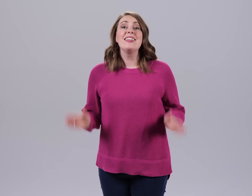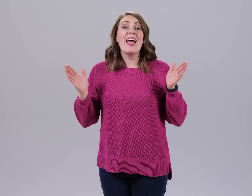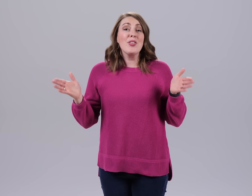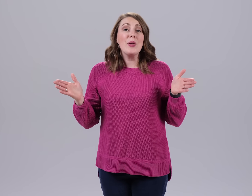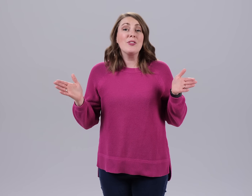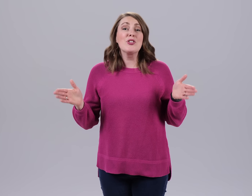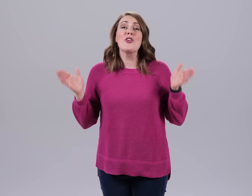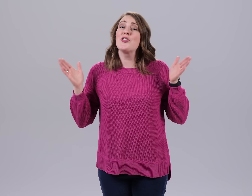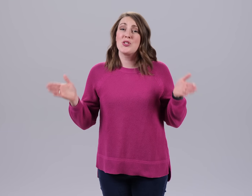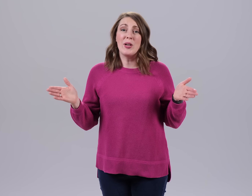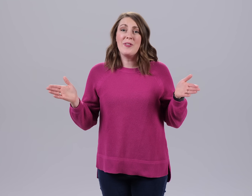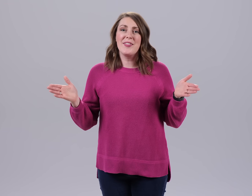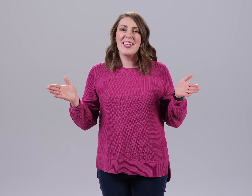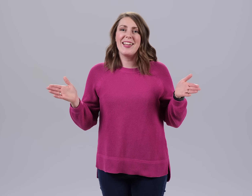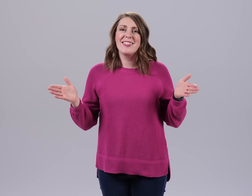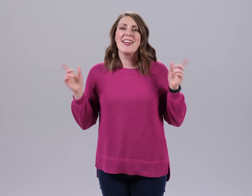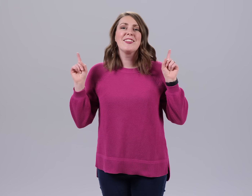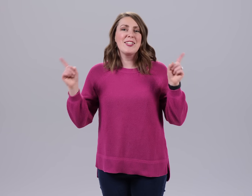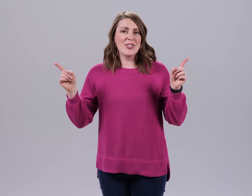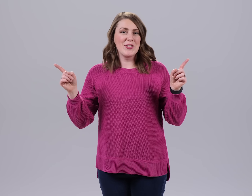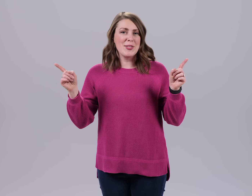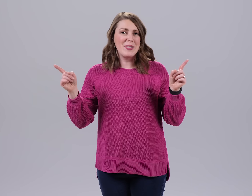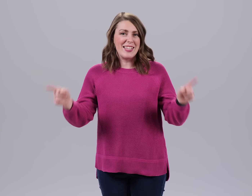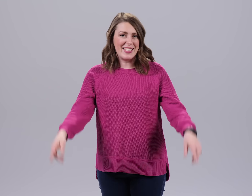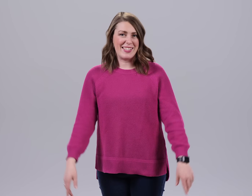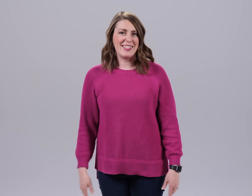How that we've learned our first 25 signs, let's learn some sentences.